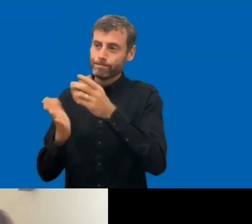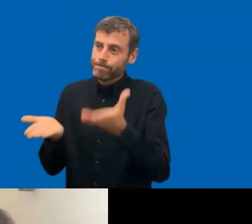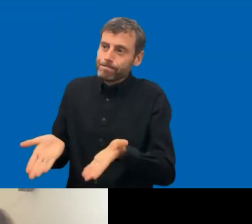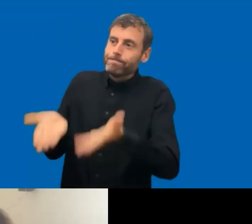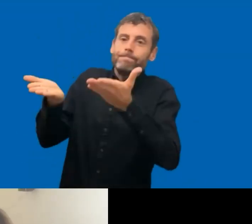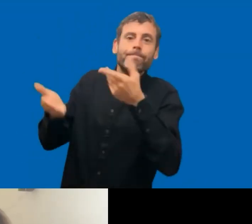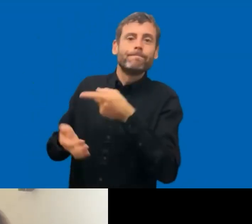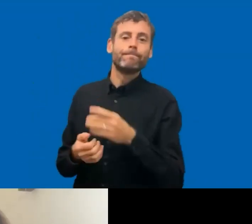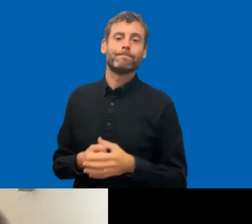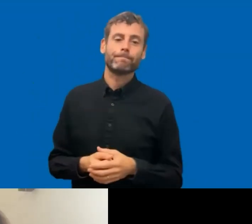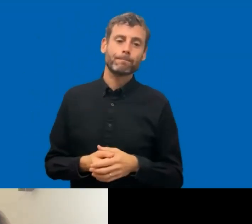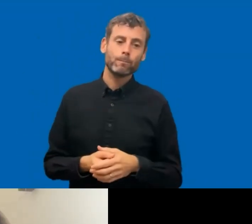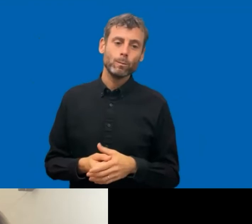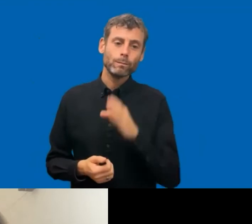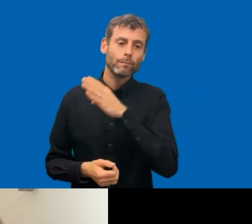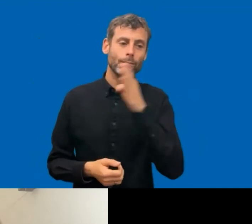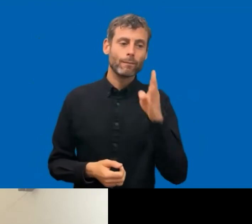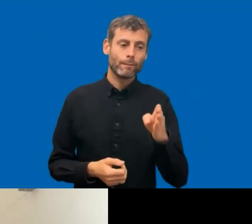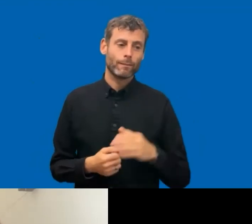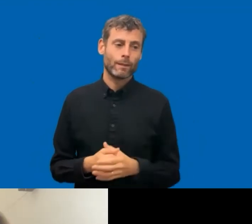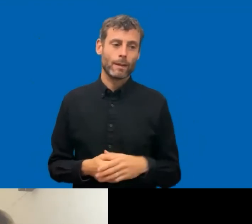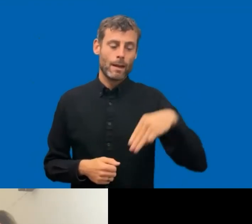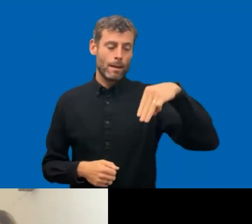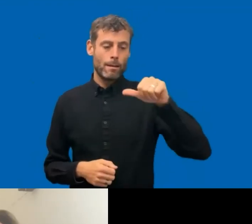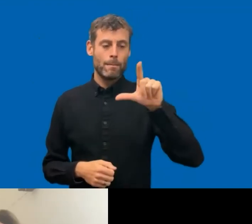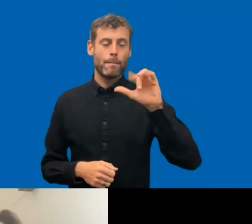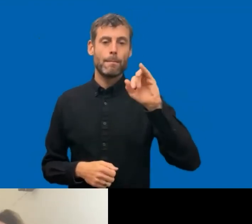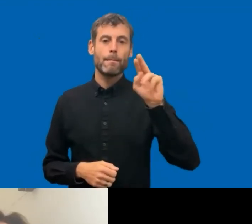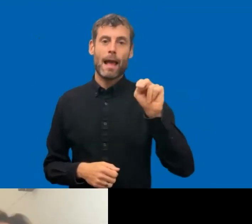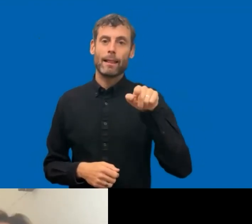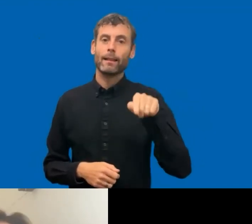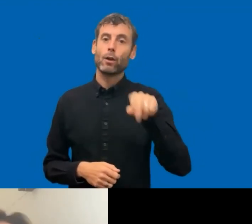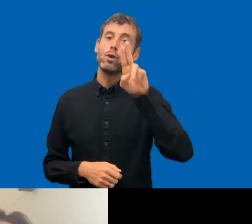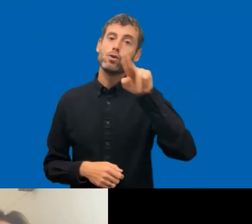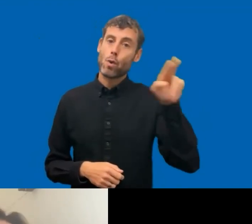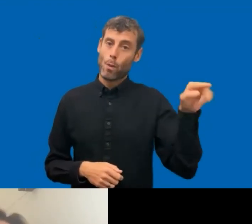questions in the end. So being outside of the EU, our dear neighbors have had legislation